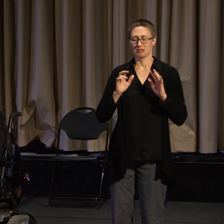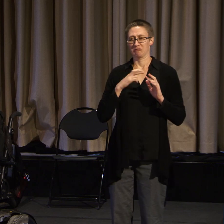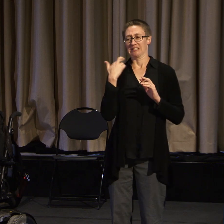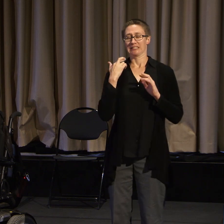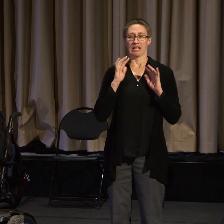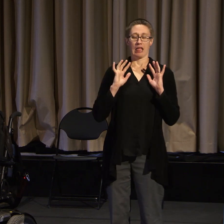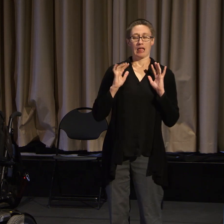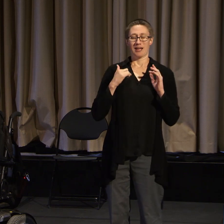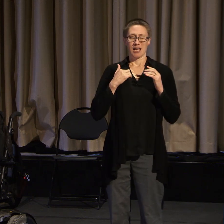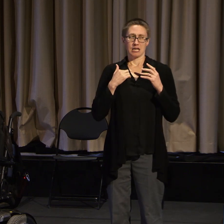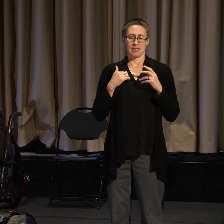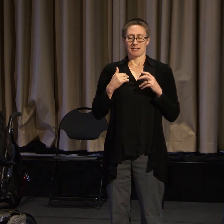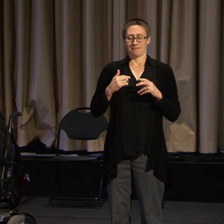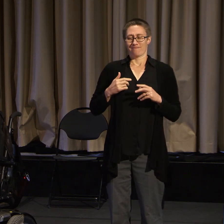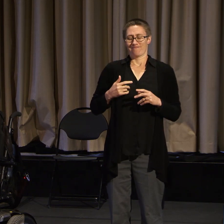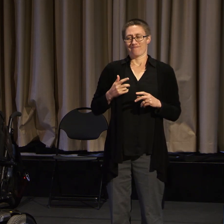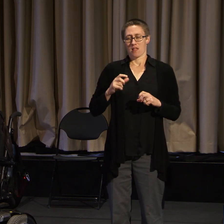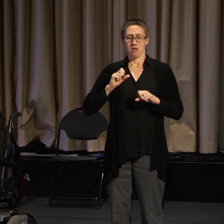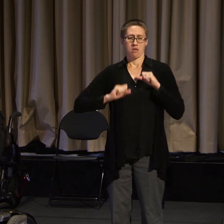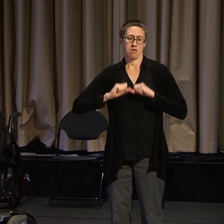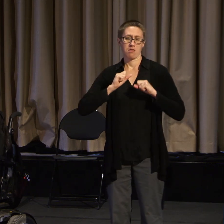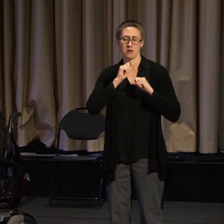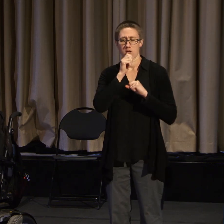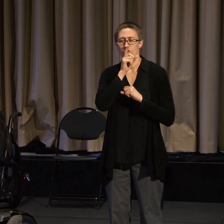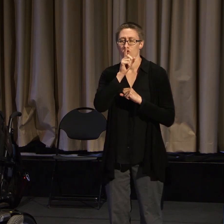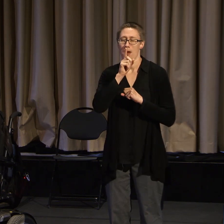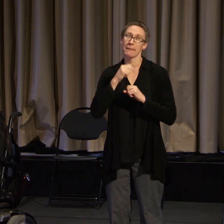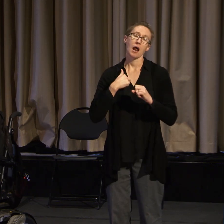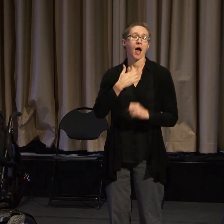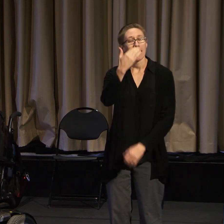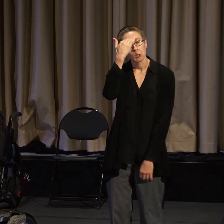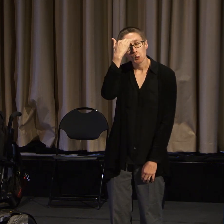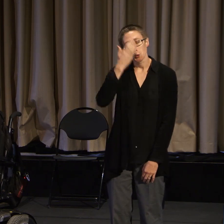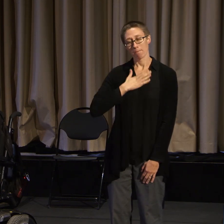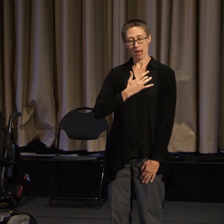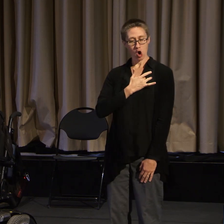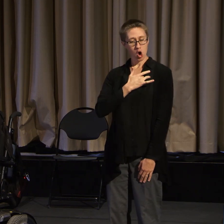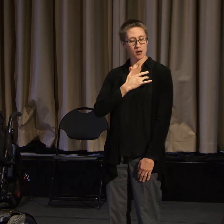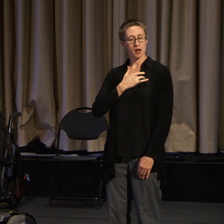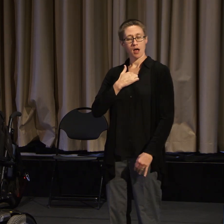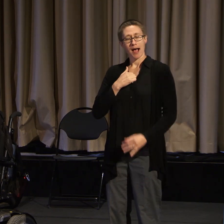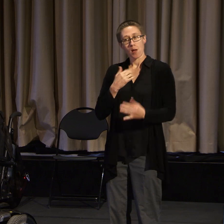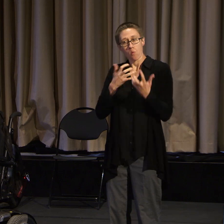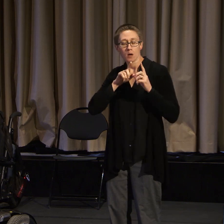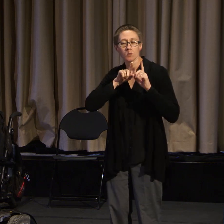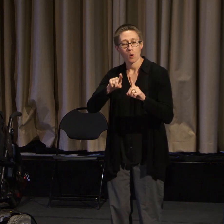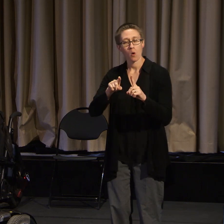I knew in my heart that I needed to be there and I needed to help the cause and to free our people.